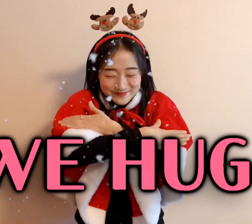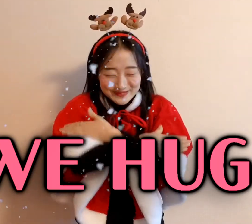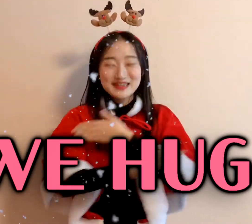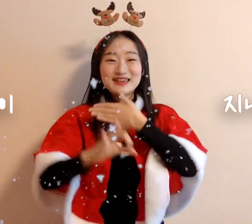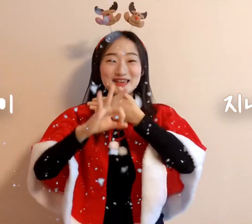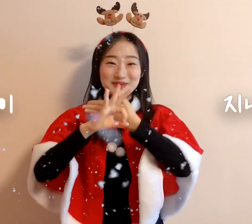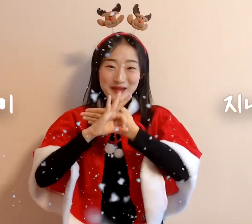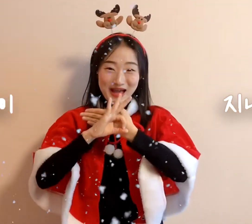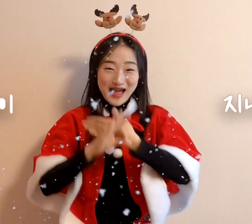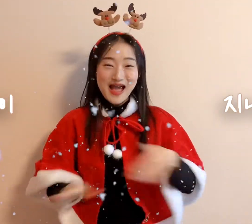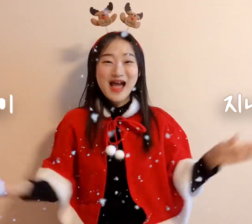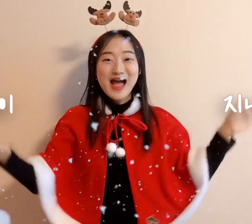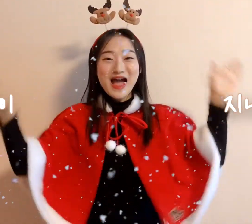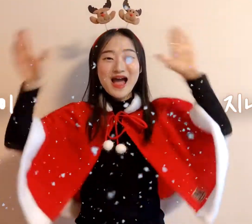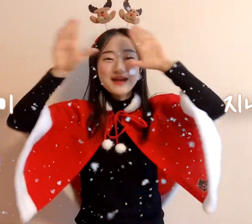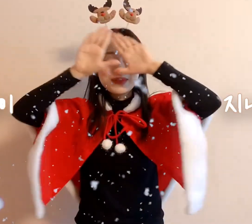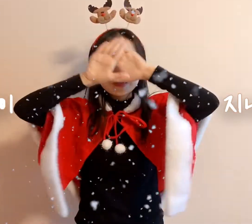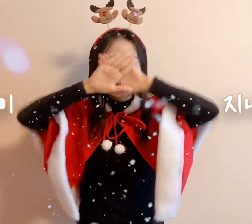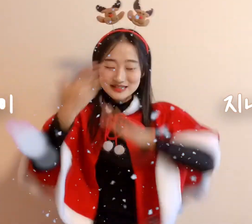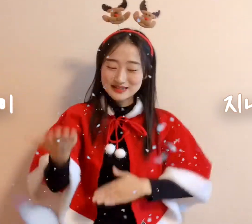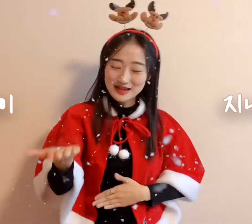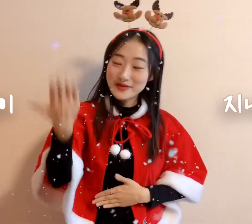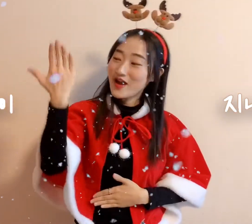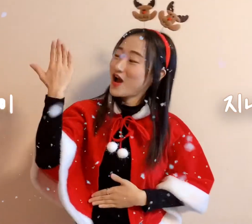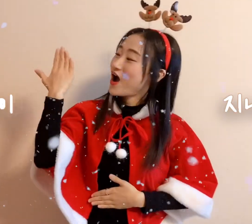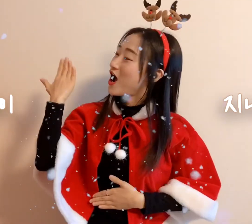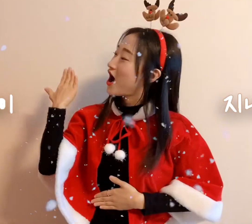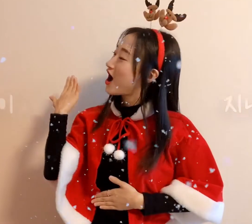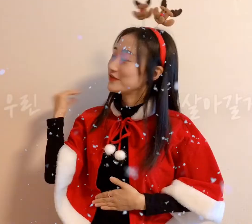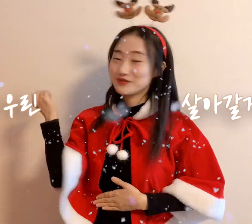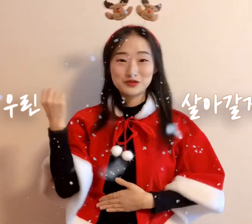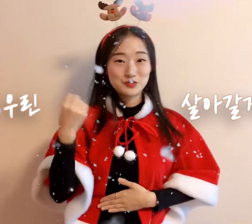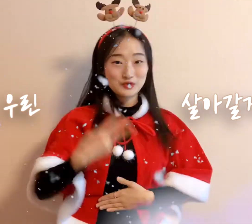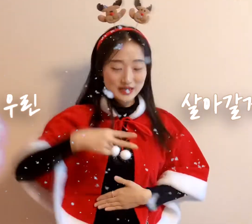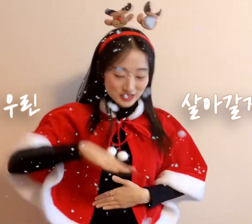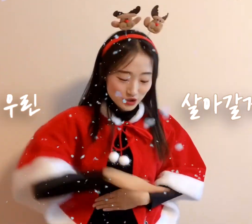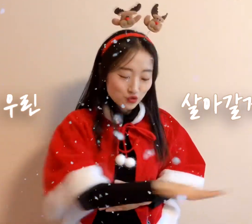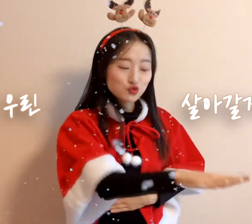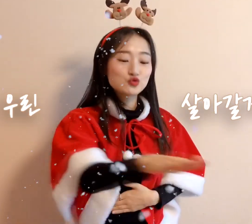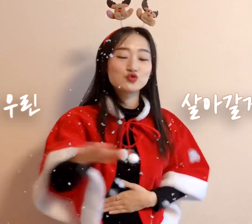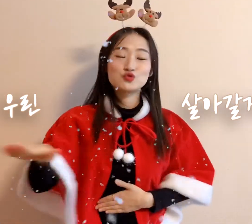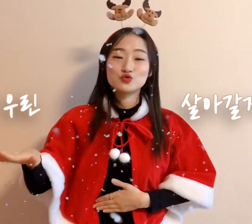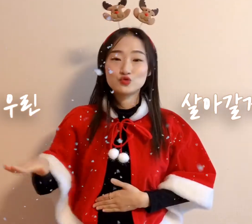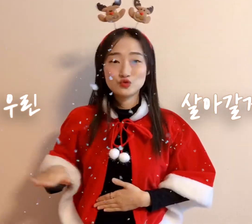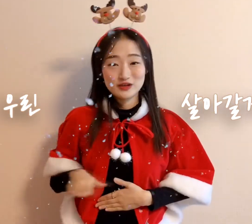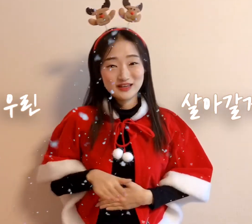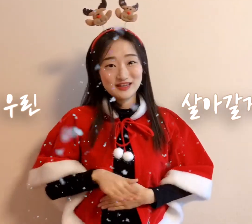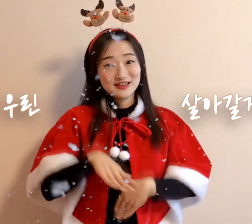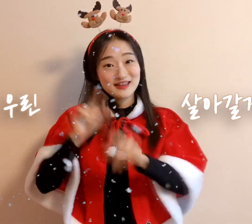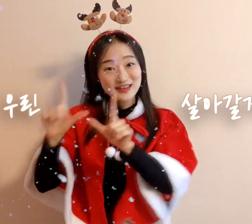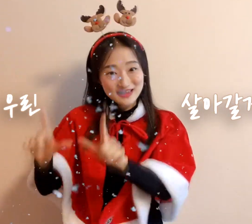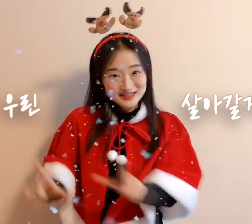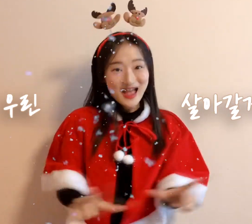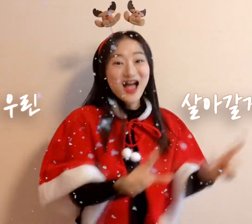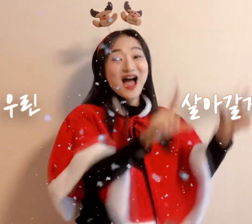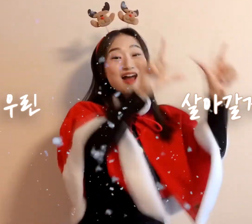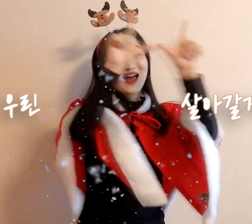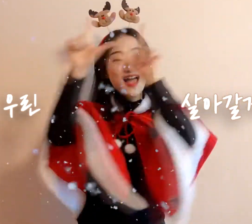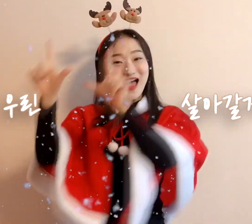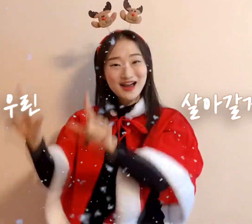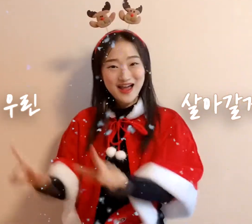When this night is over, our lives will continue to get going